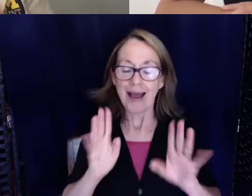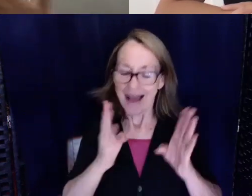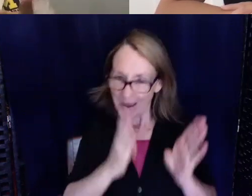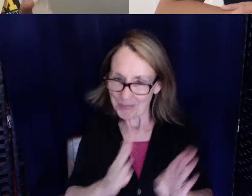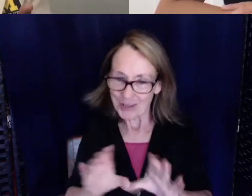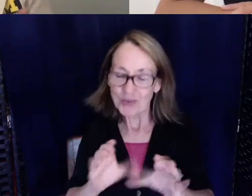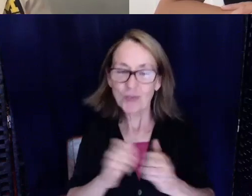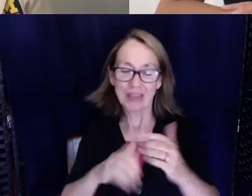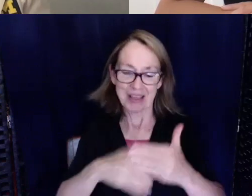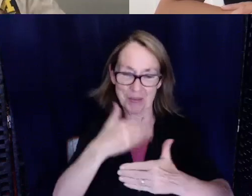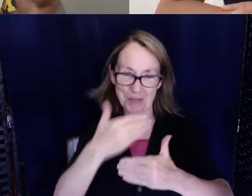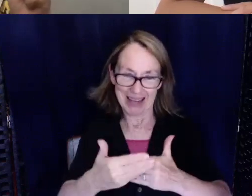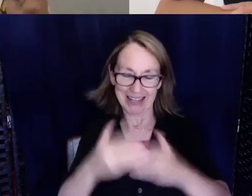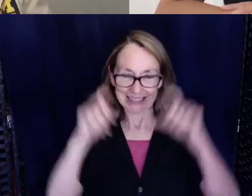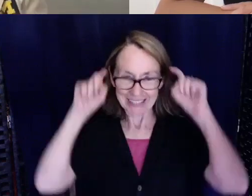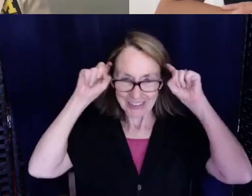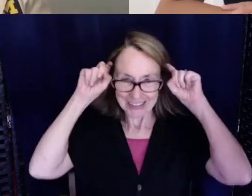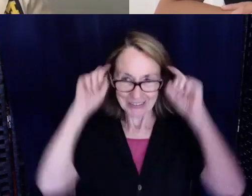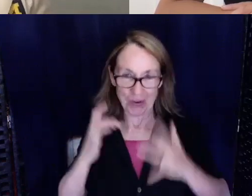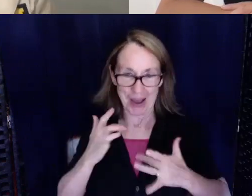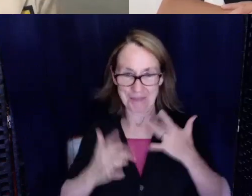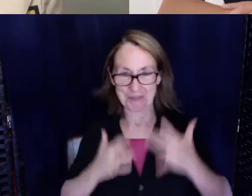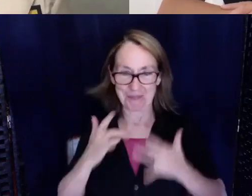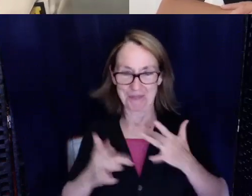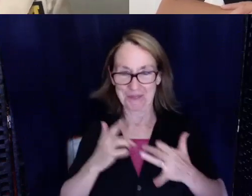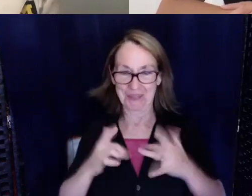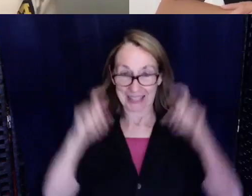set of hearing aids. I'm really excited about that.